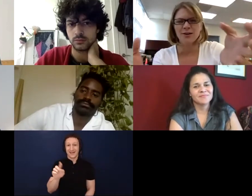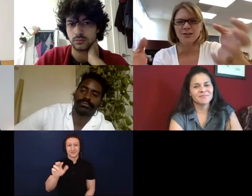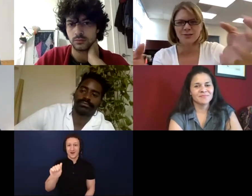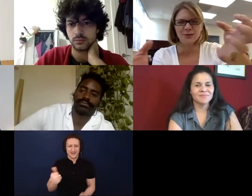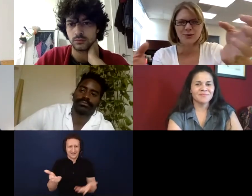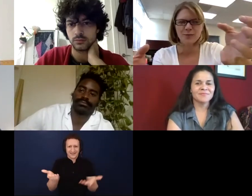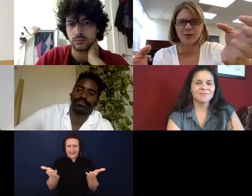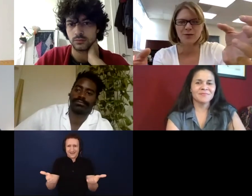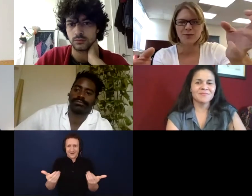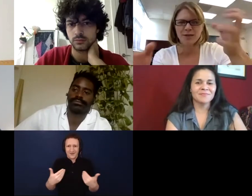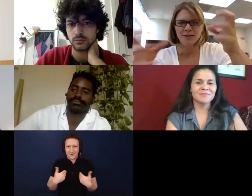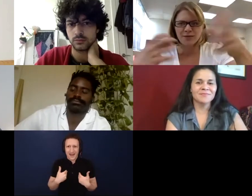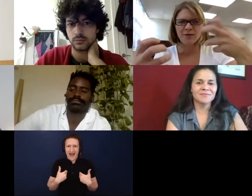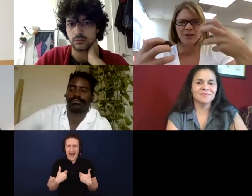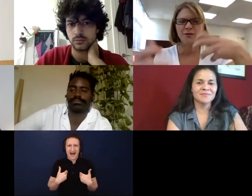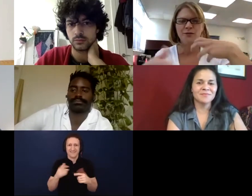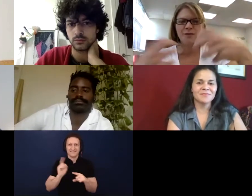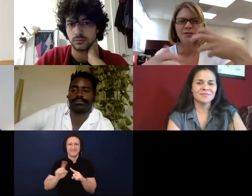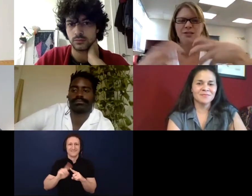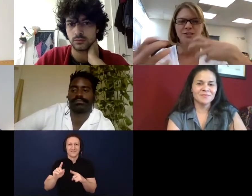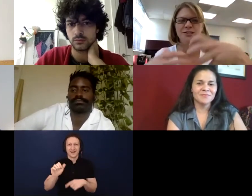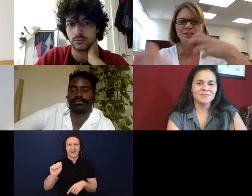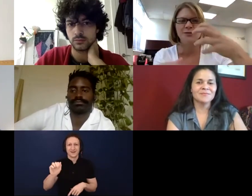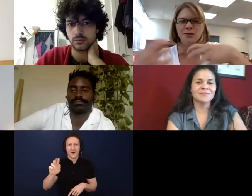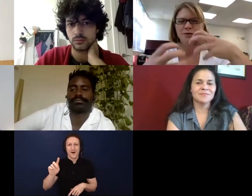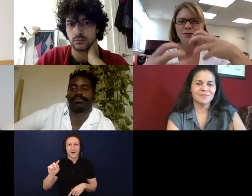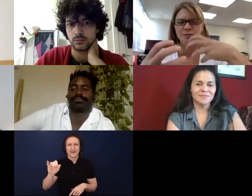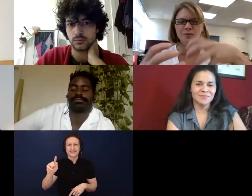this Zoom that you could be involving in those conversations as you start to